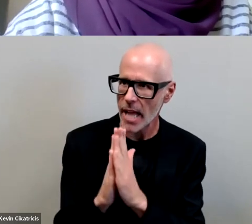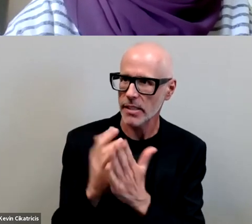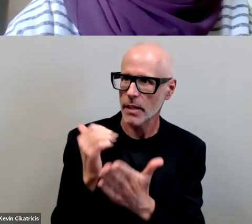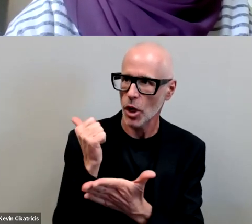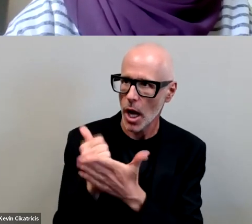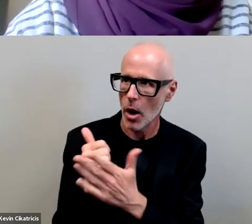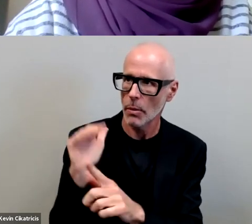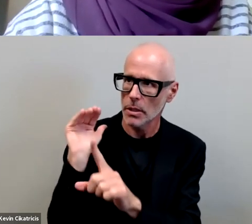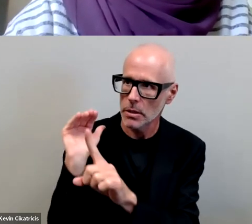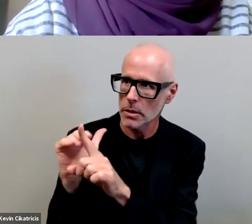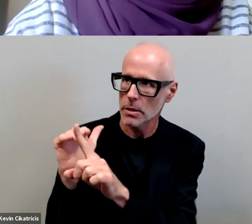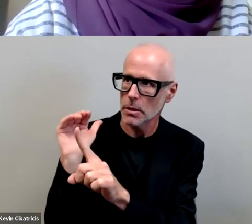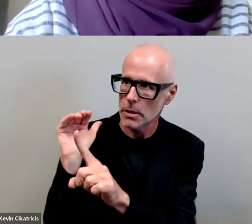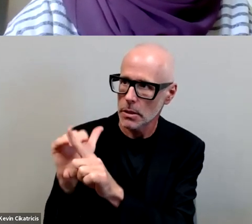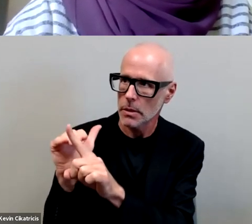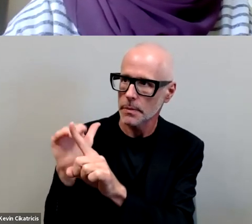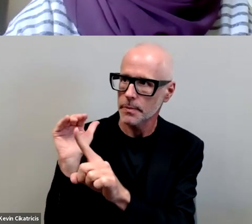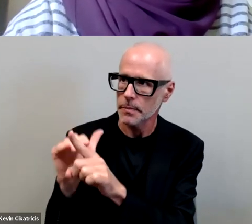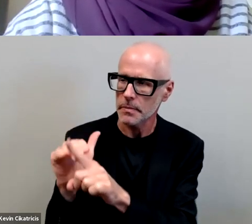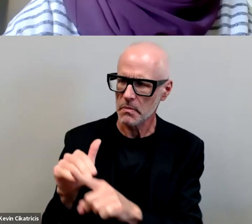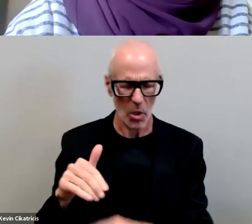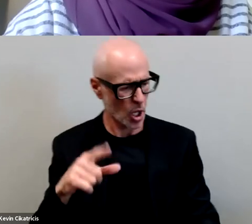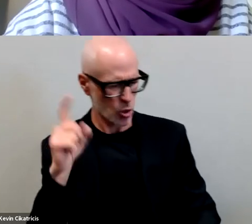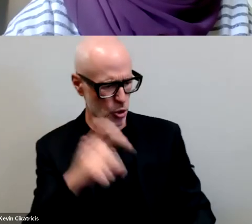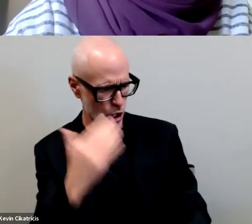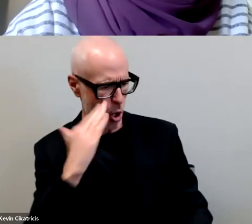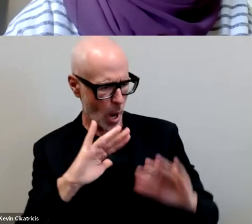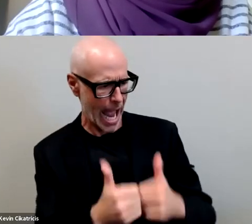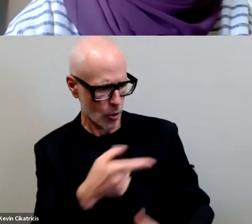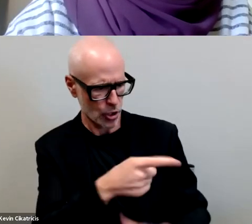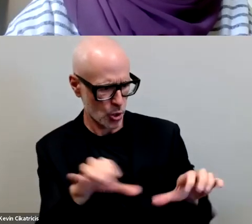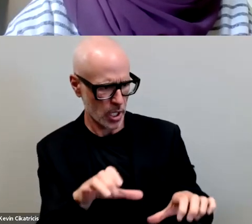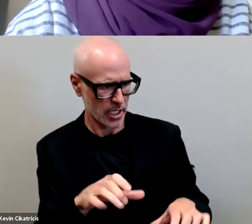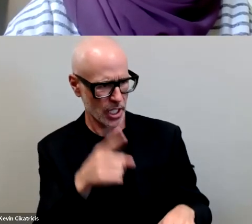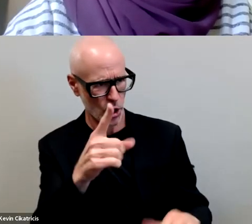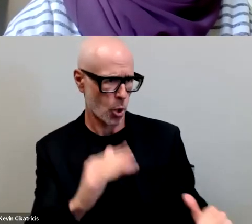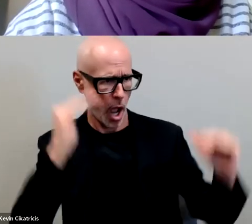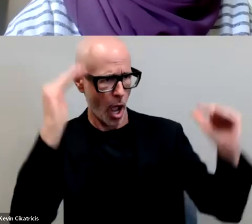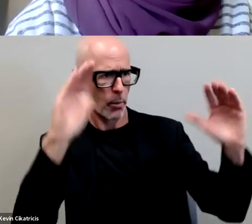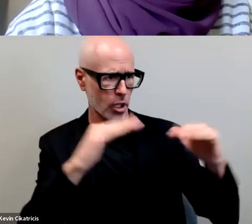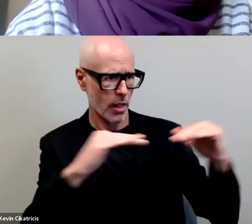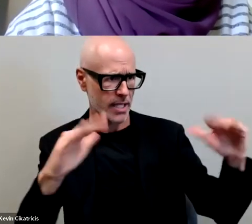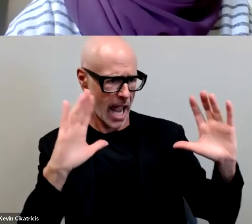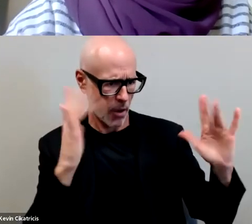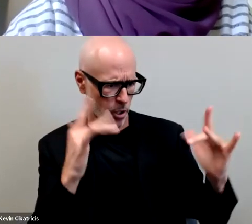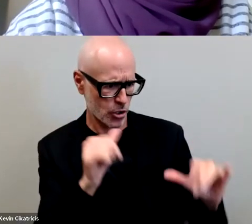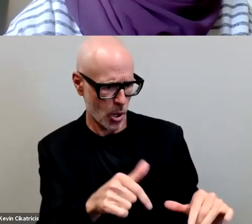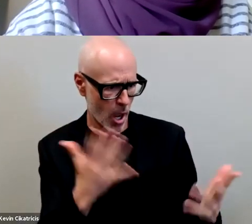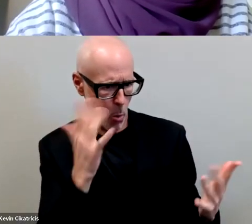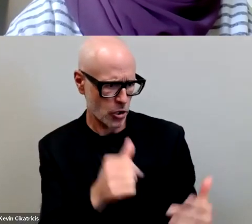because coming at somebody saying well you should know how to do this especially your upperclassman why don't you know how to do this why don't you know how to do that